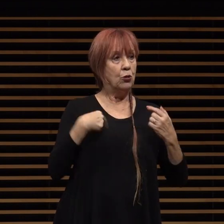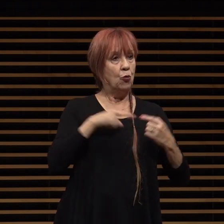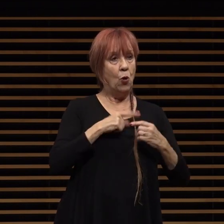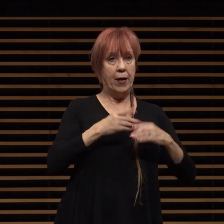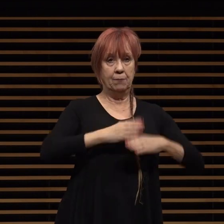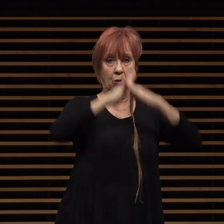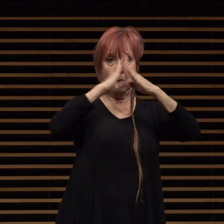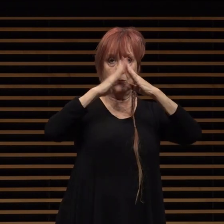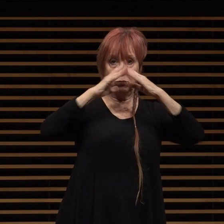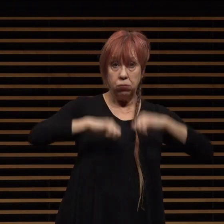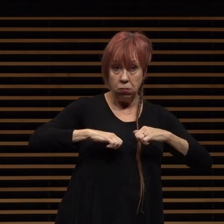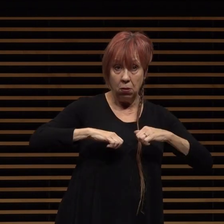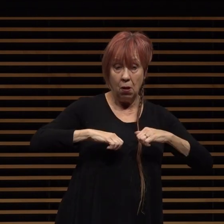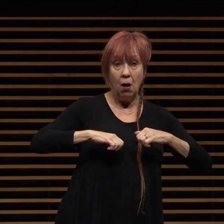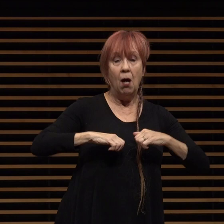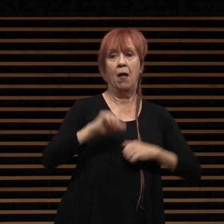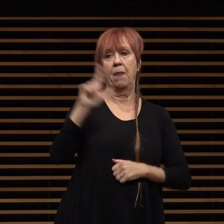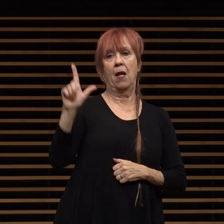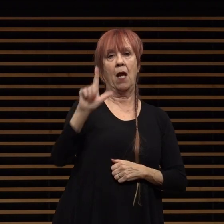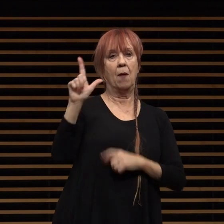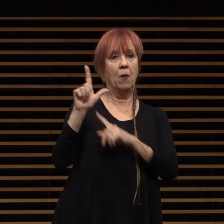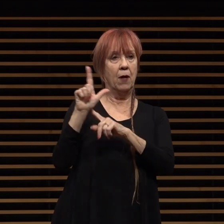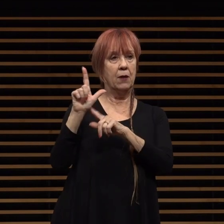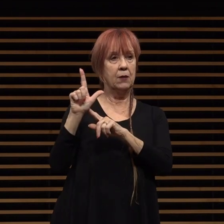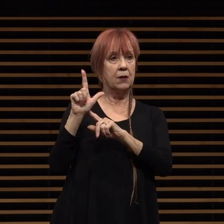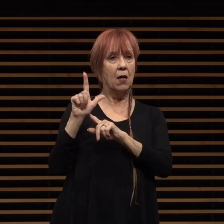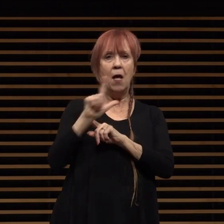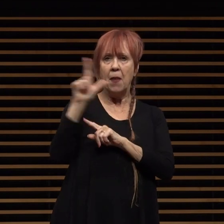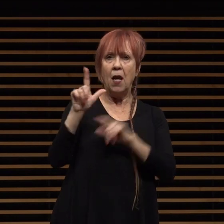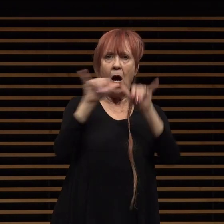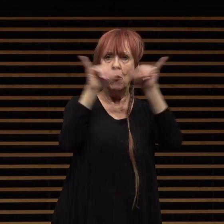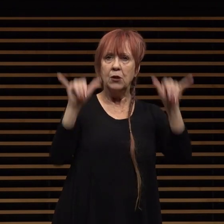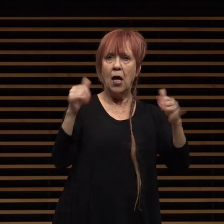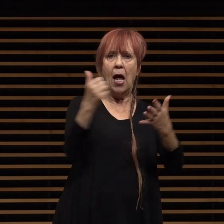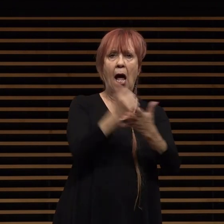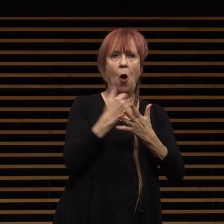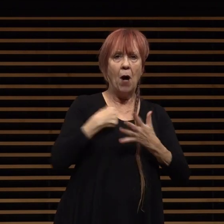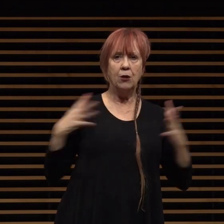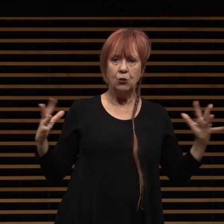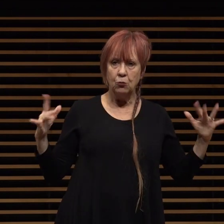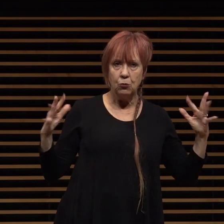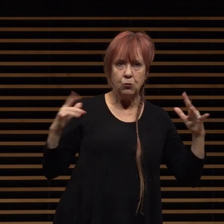our public library our library system brought us back